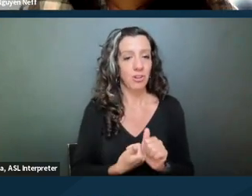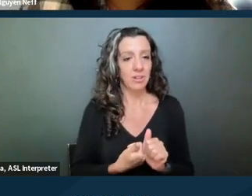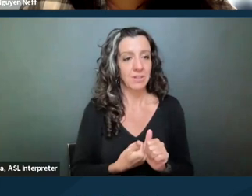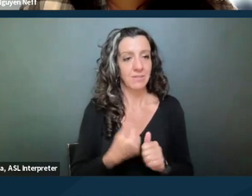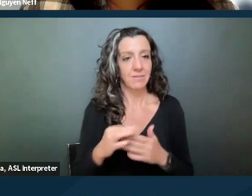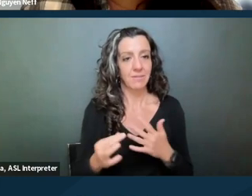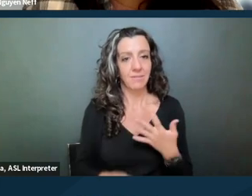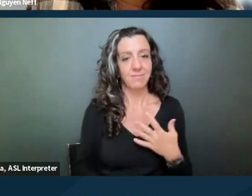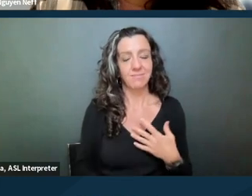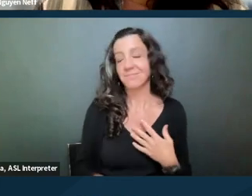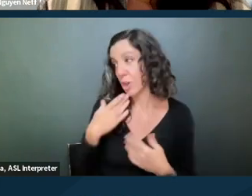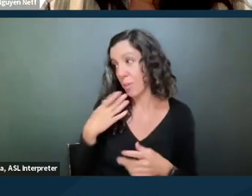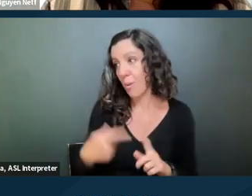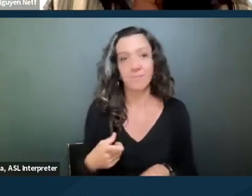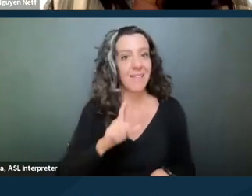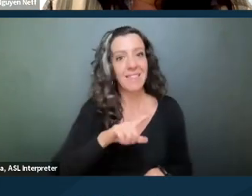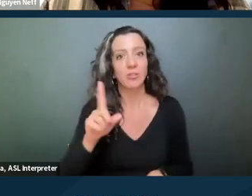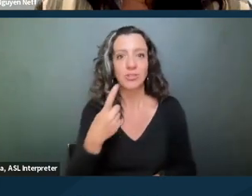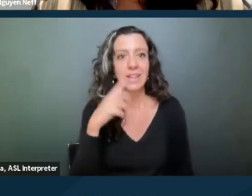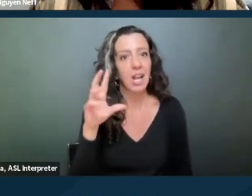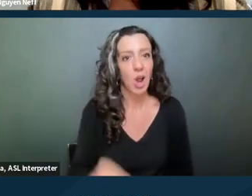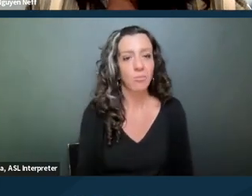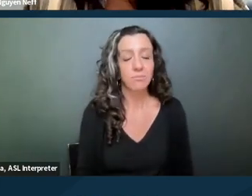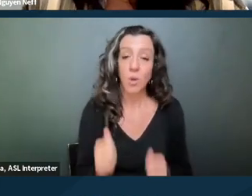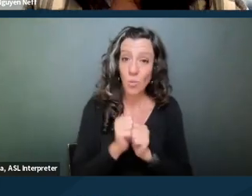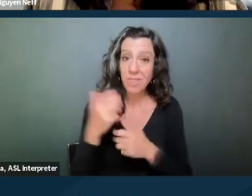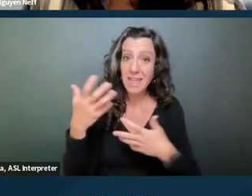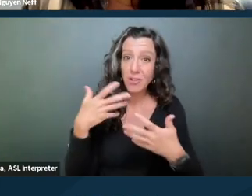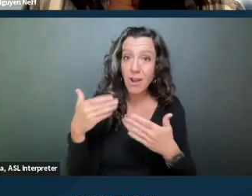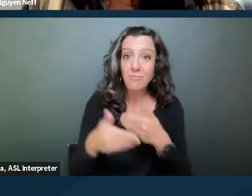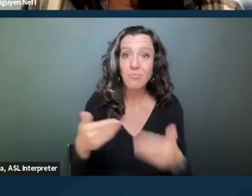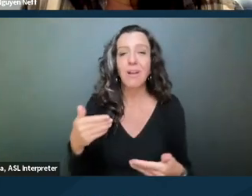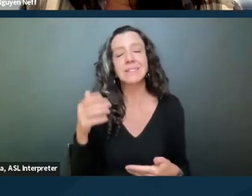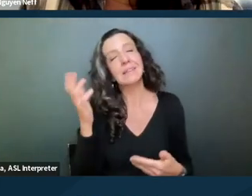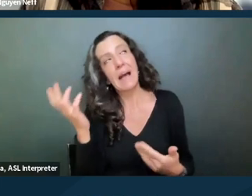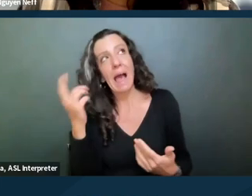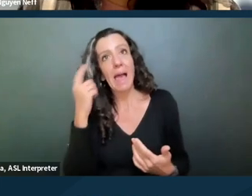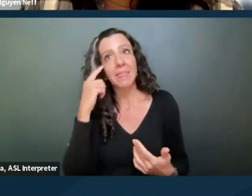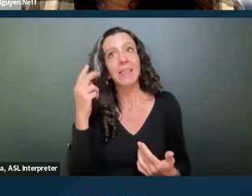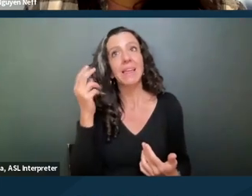And again, with the interactive process, I would say that Heather didn't write, you know,